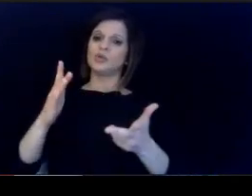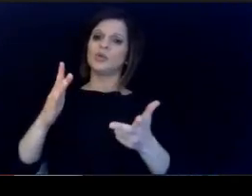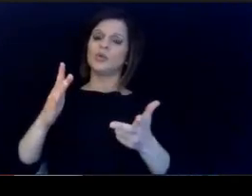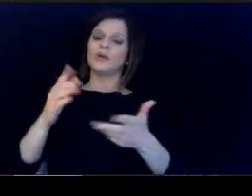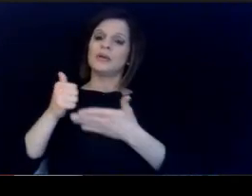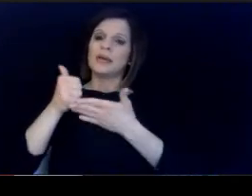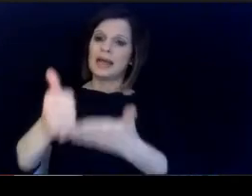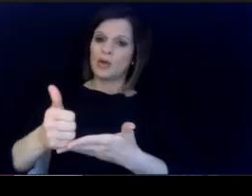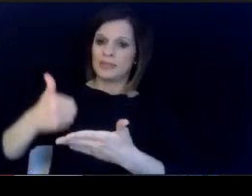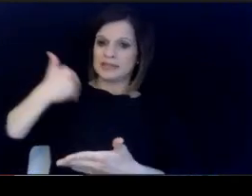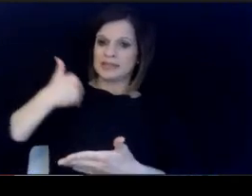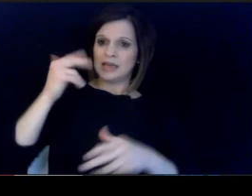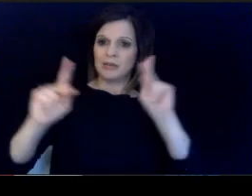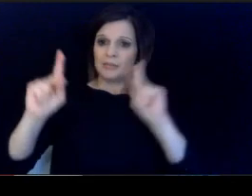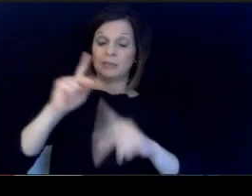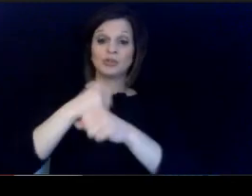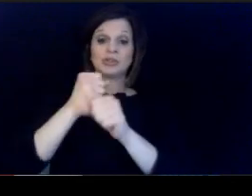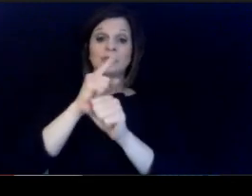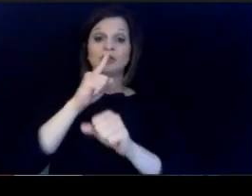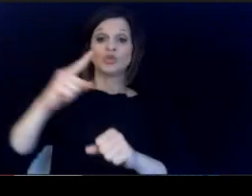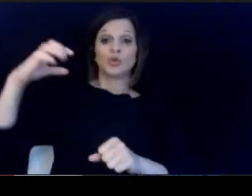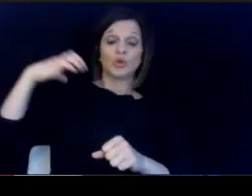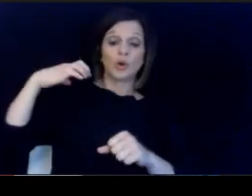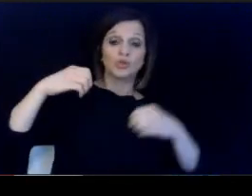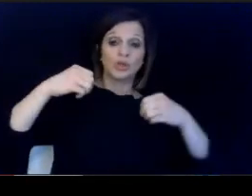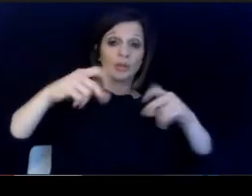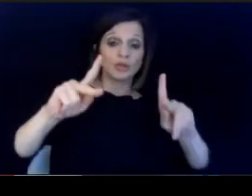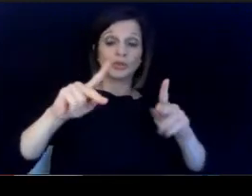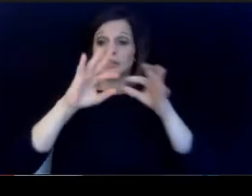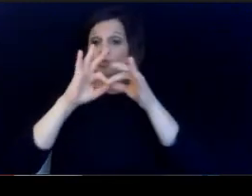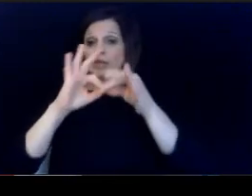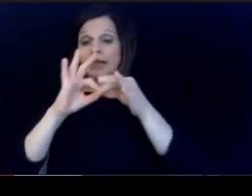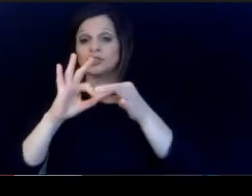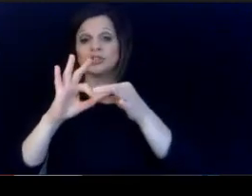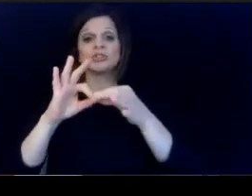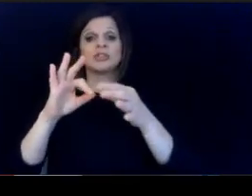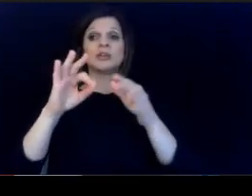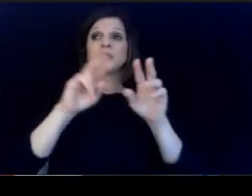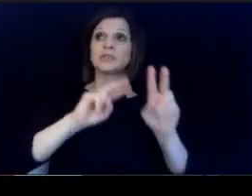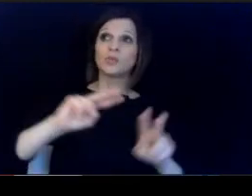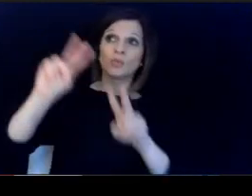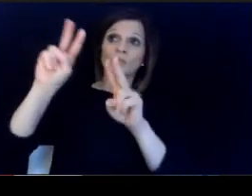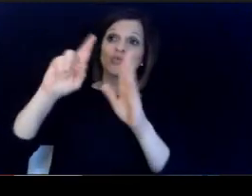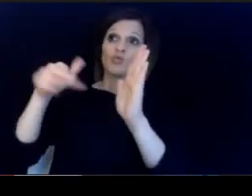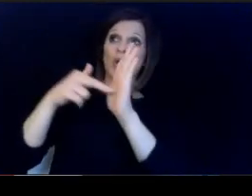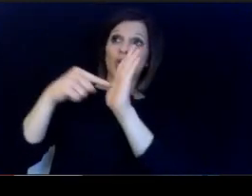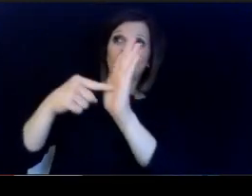coaching opportunities and relationships. are built from an early age to see them through to.